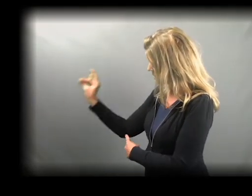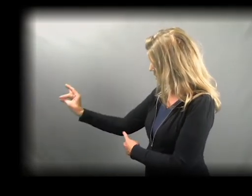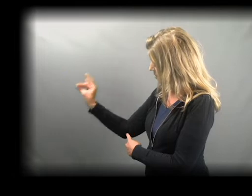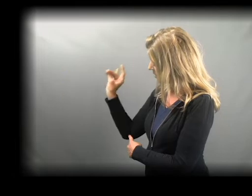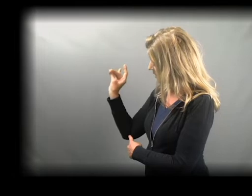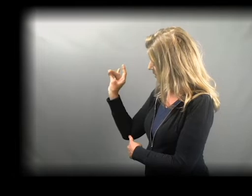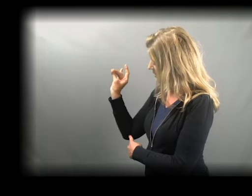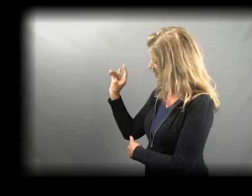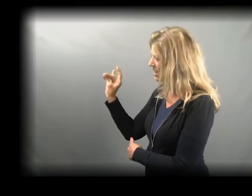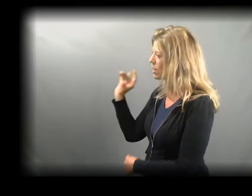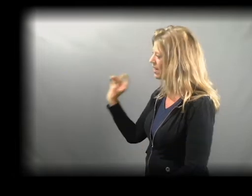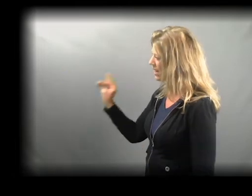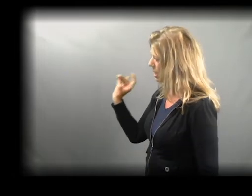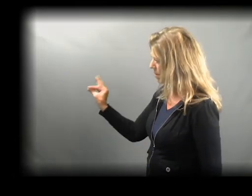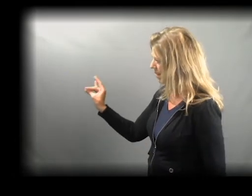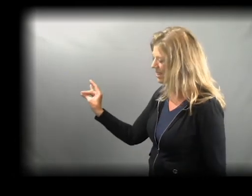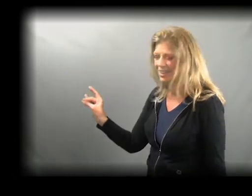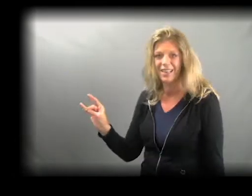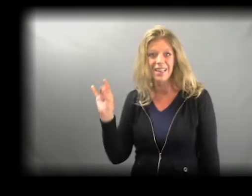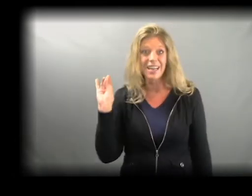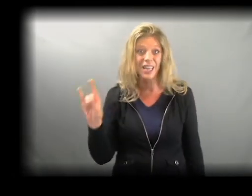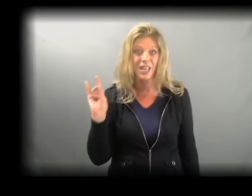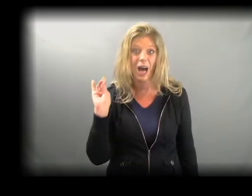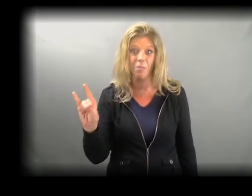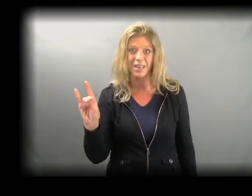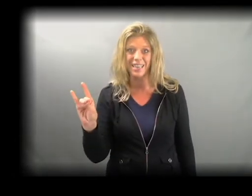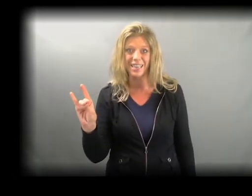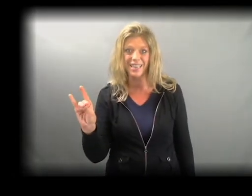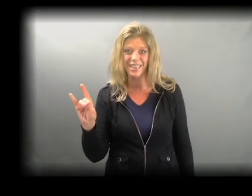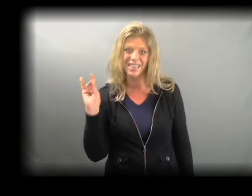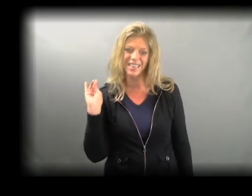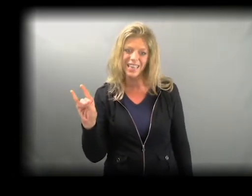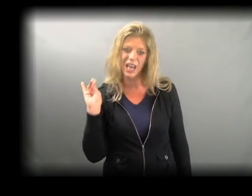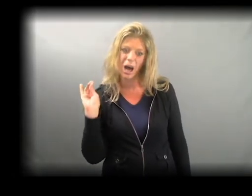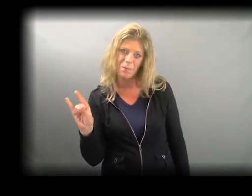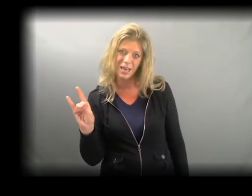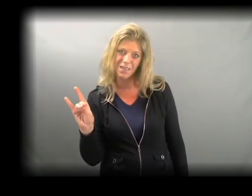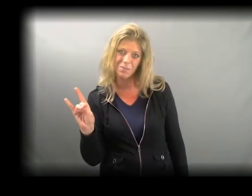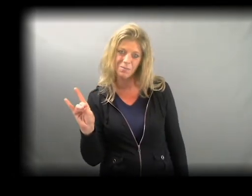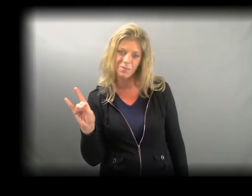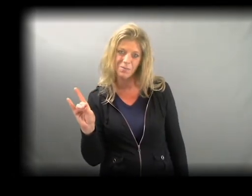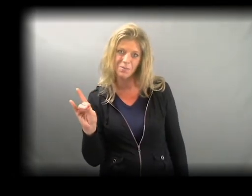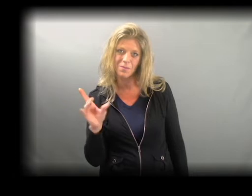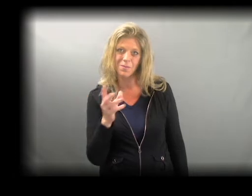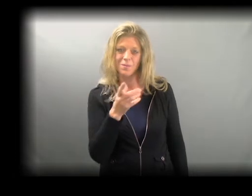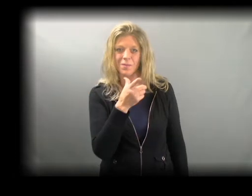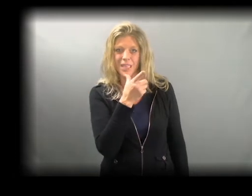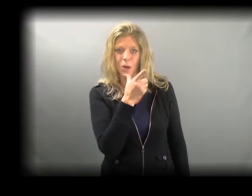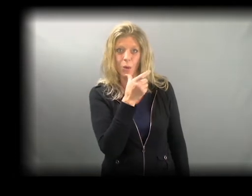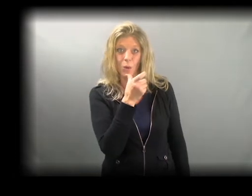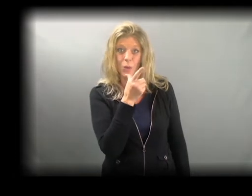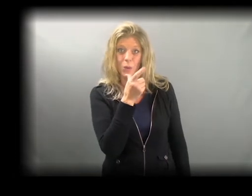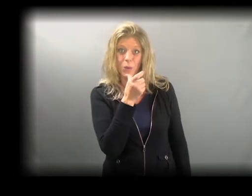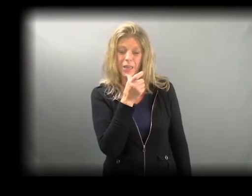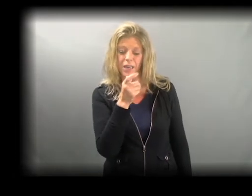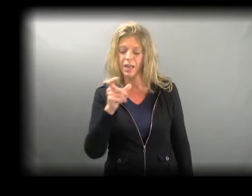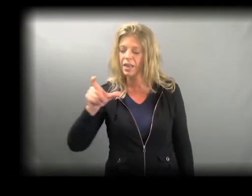Like this. LLAMA WHO